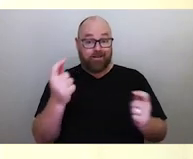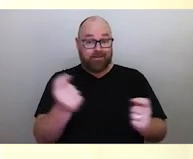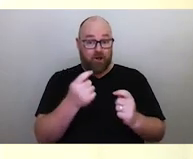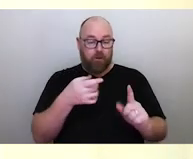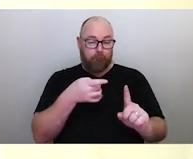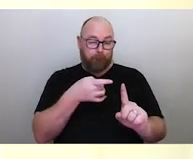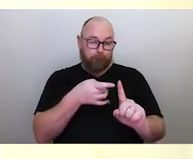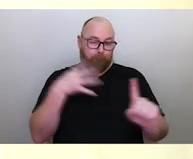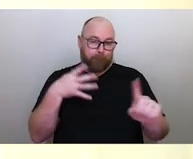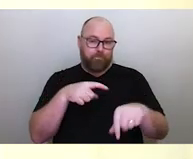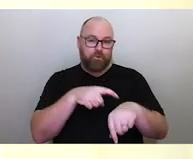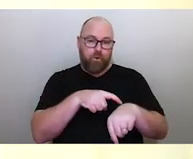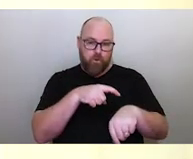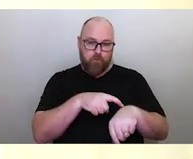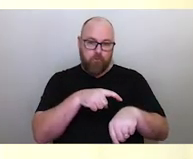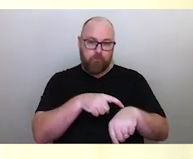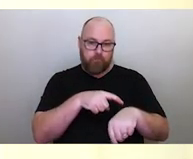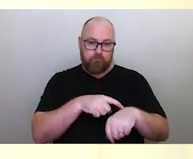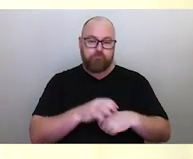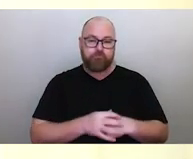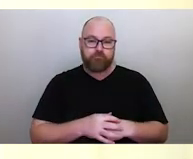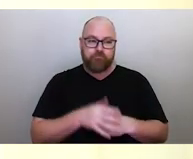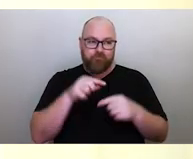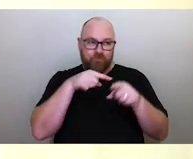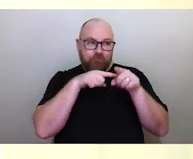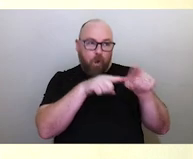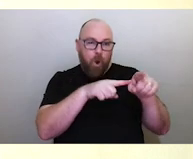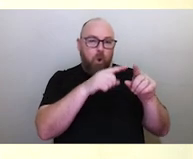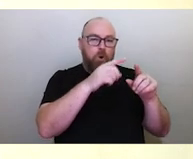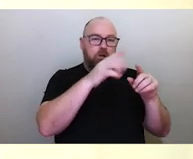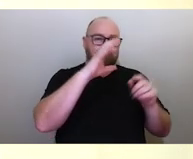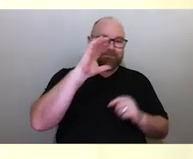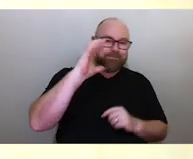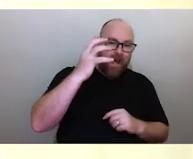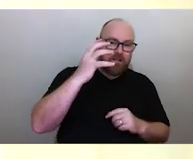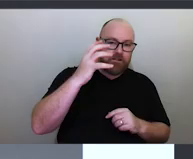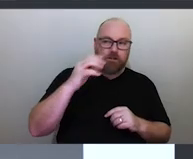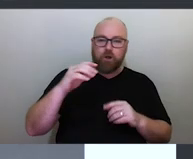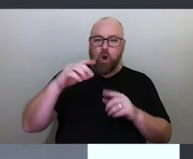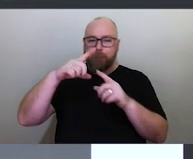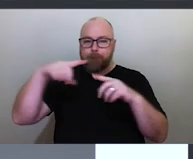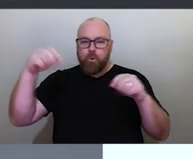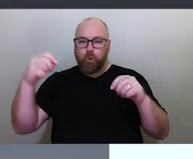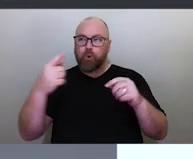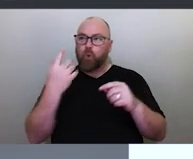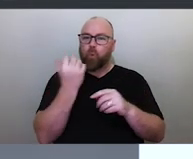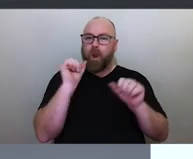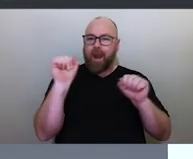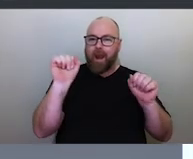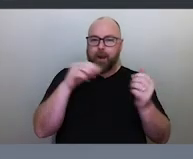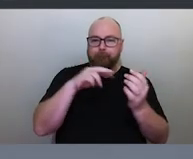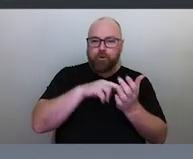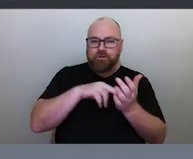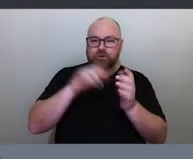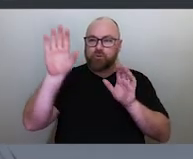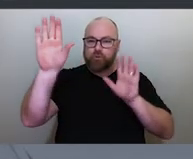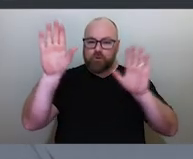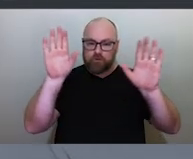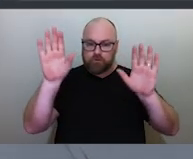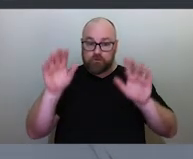that is linked to the positions of the moon and the sun. And you can look at this image on the left, and maybe you get a glimpse of what this might be.